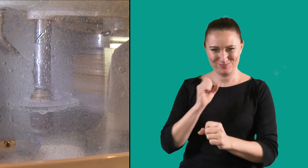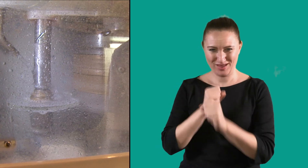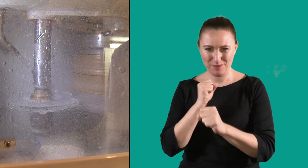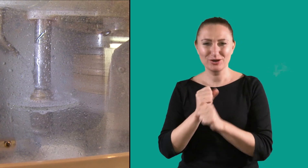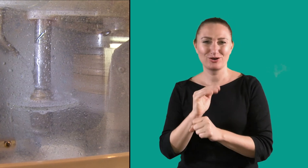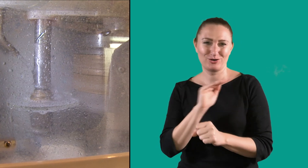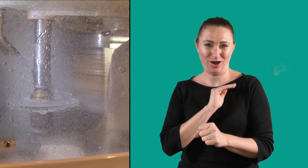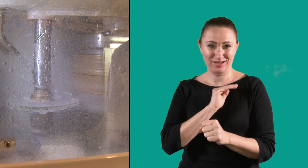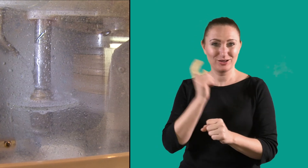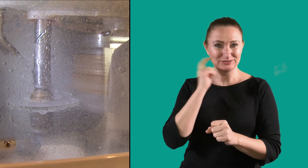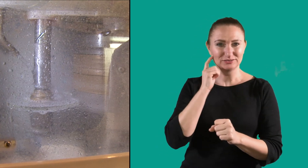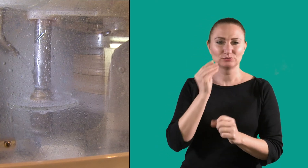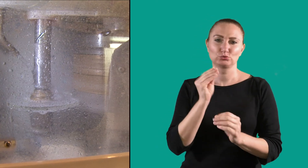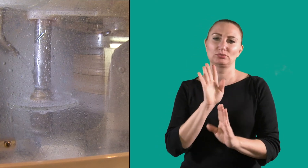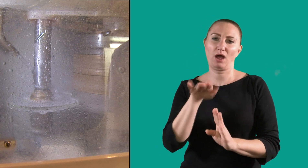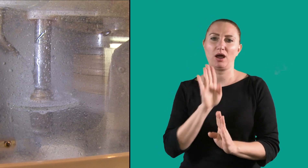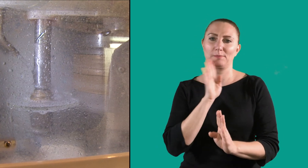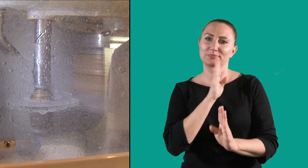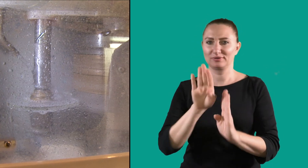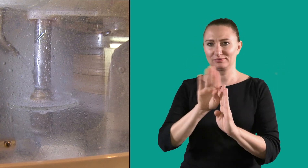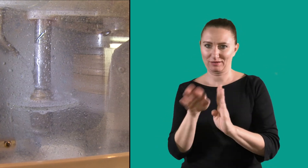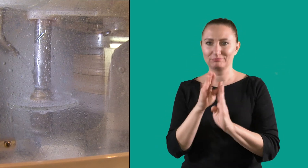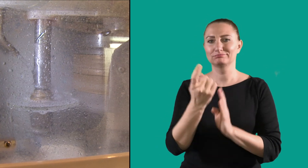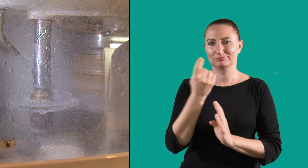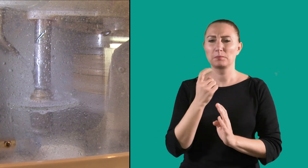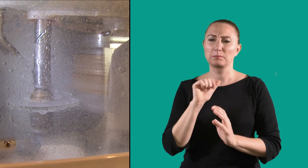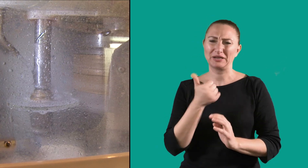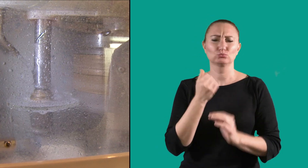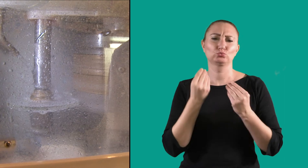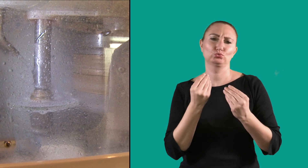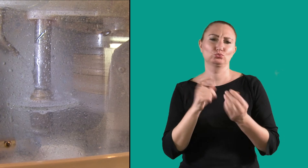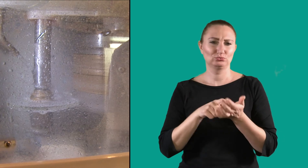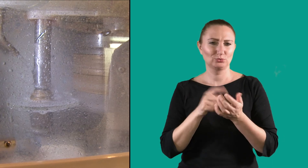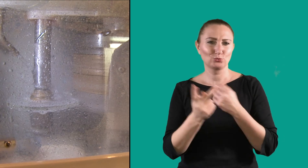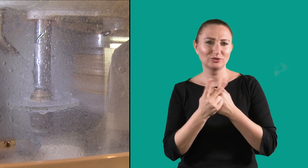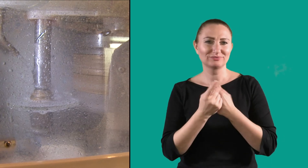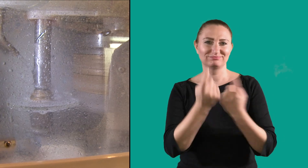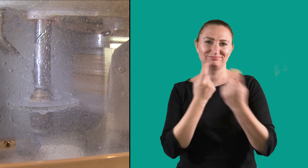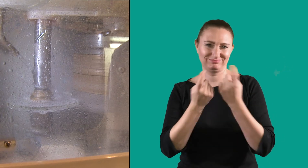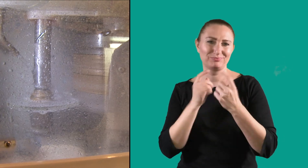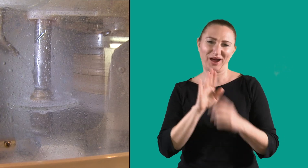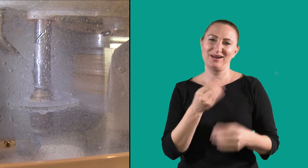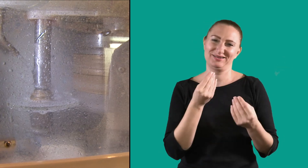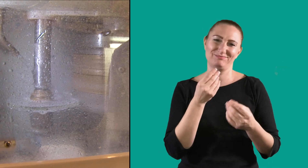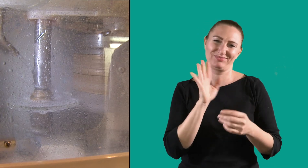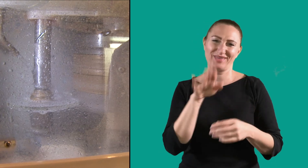His hearing coworker comes in in the afternoon. They have the most customers in the afternoon,